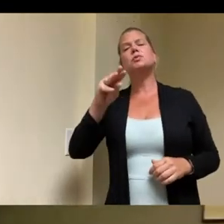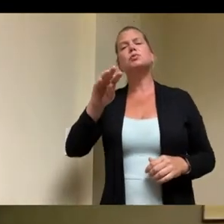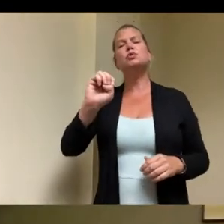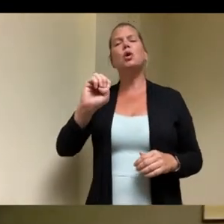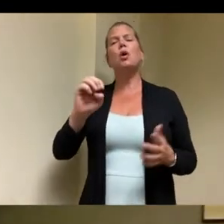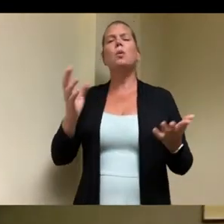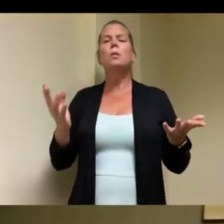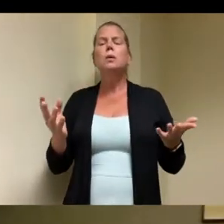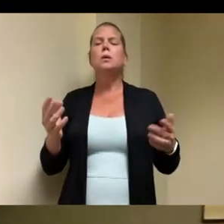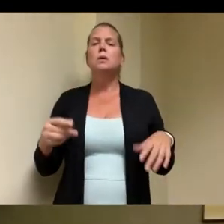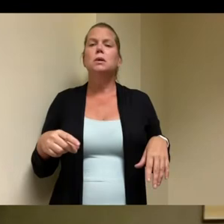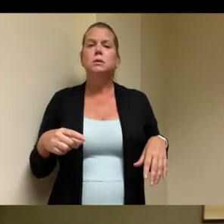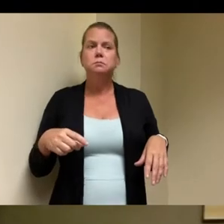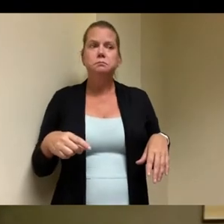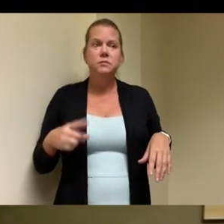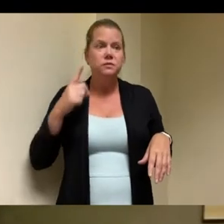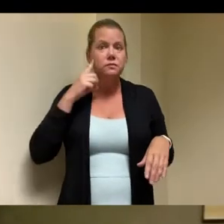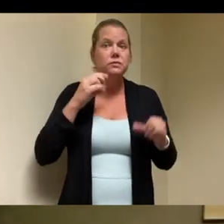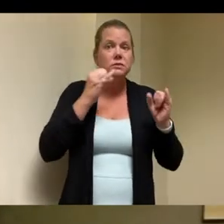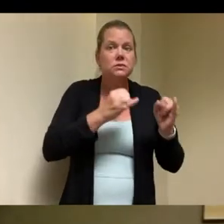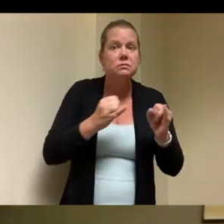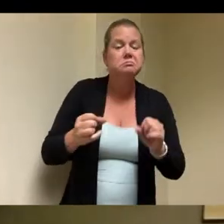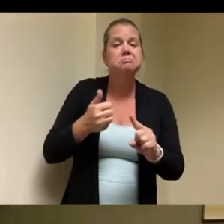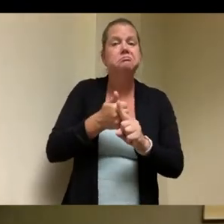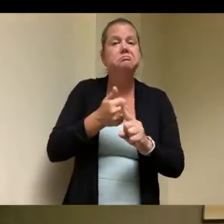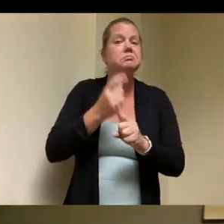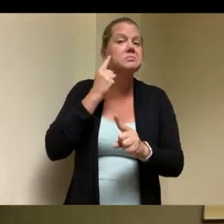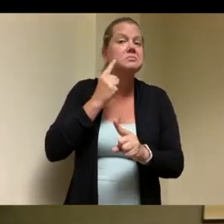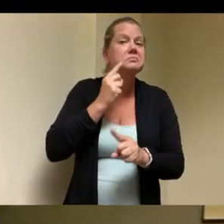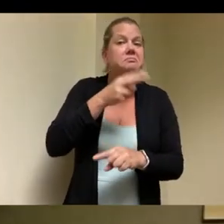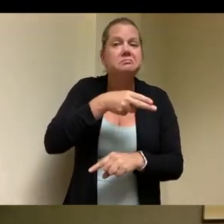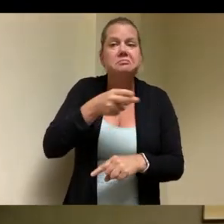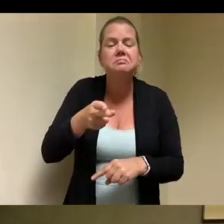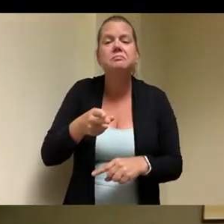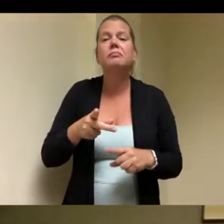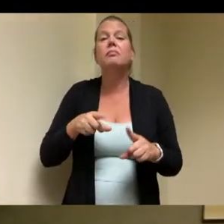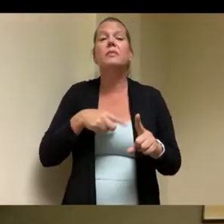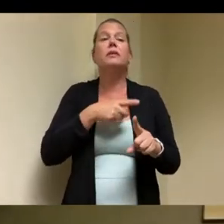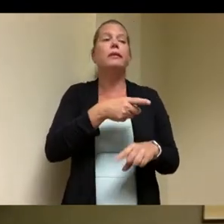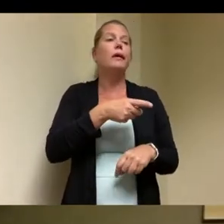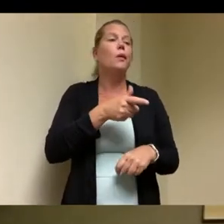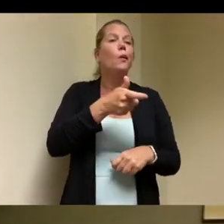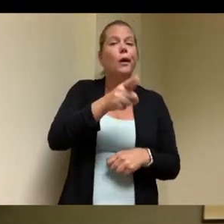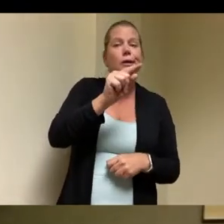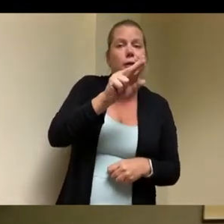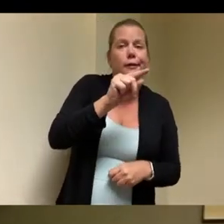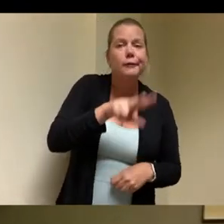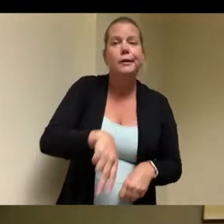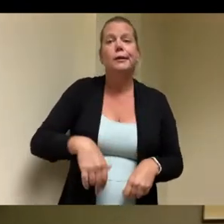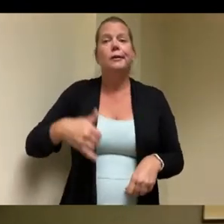telephone or watching television or um you know doing laundry or stuff like that are there special considerations for